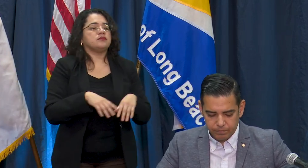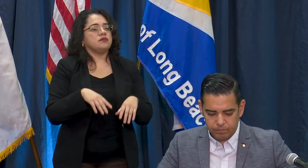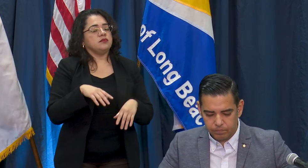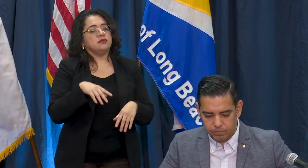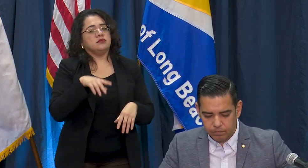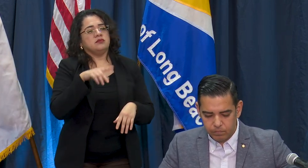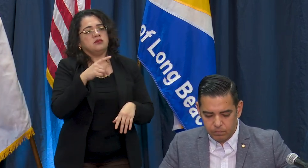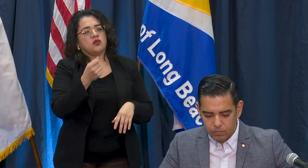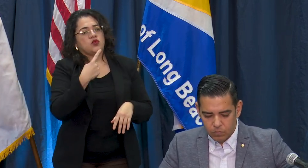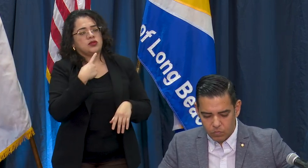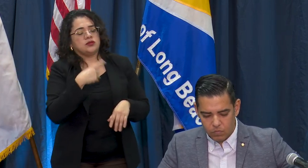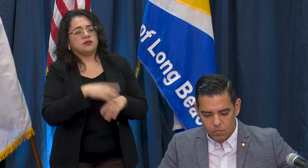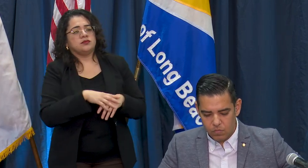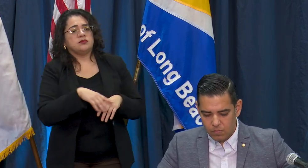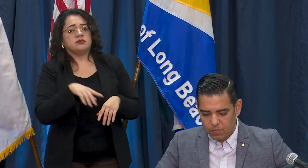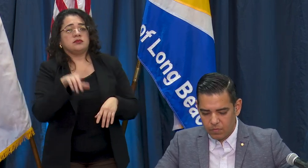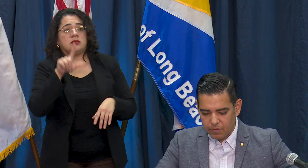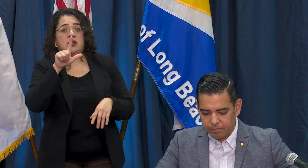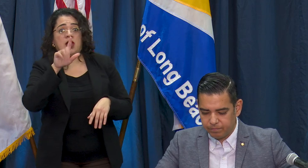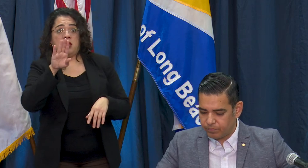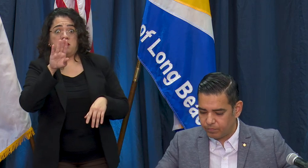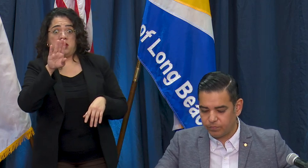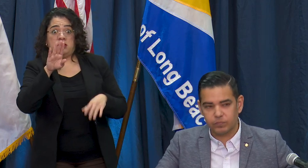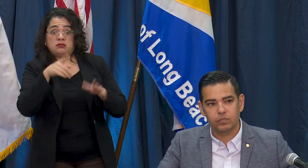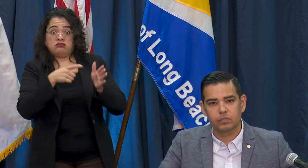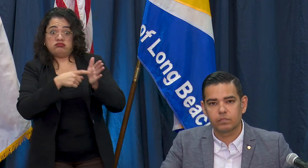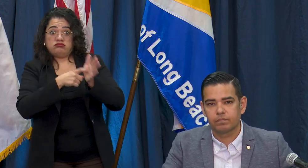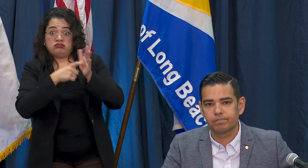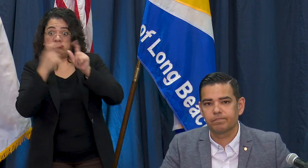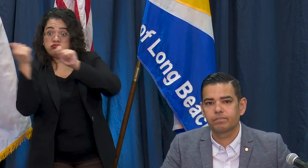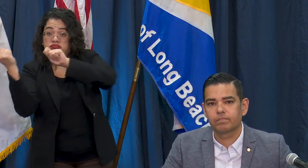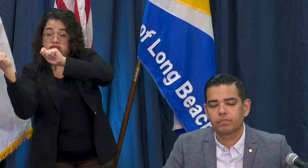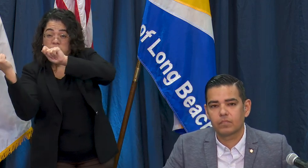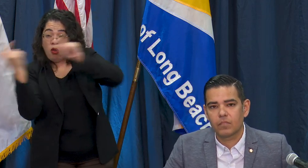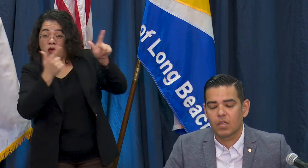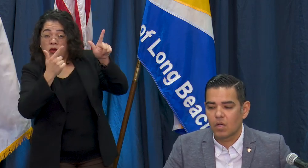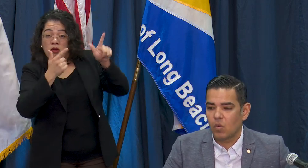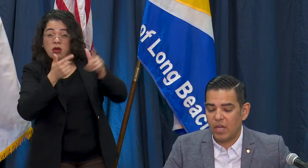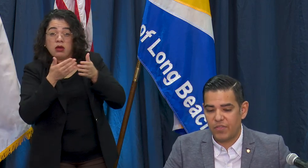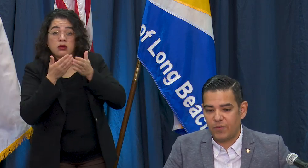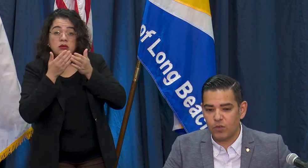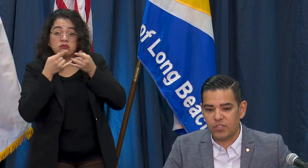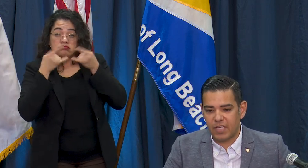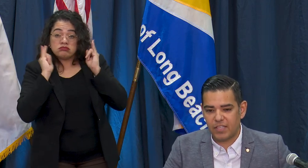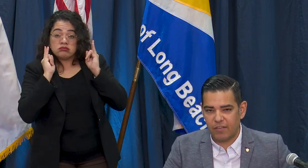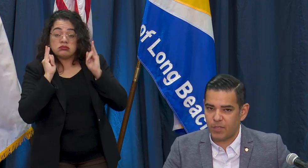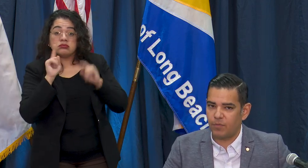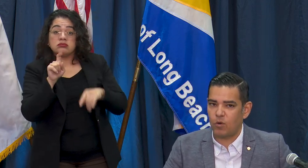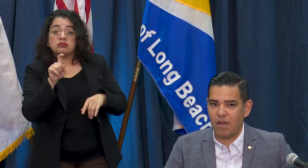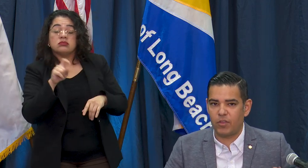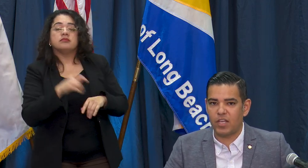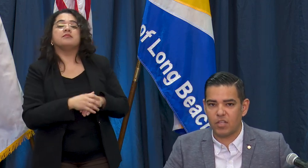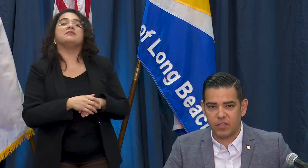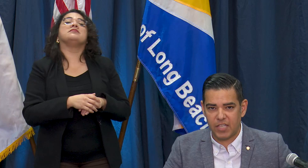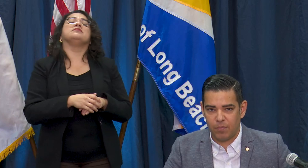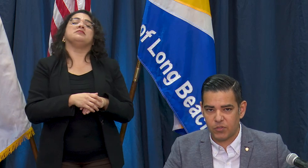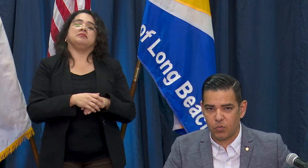making it mandatory for people for all people to wear face coverings in public? Well I think first before everything is on the table so